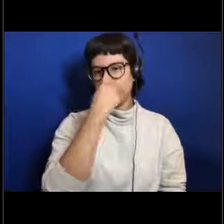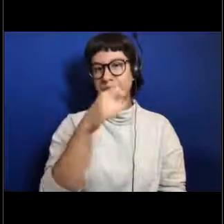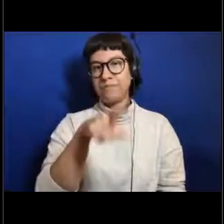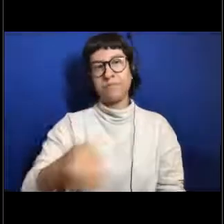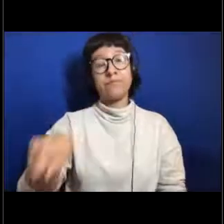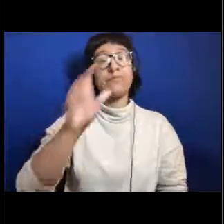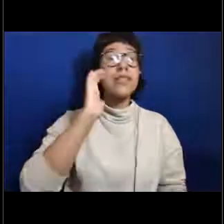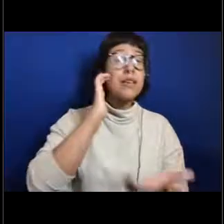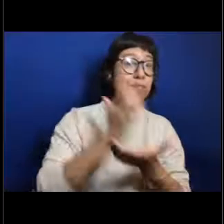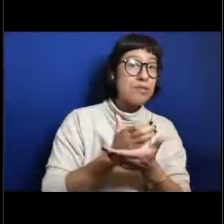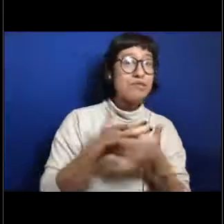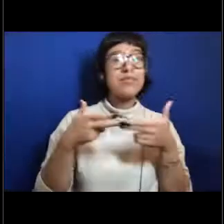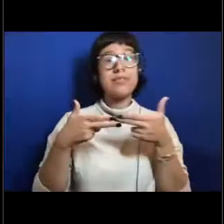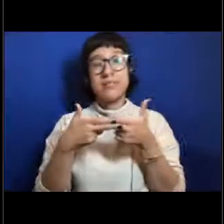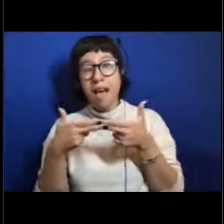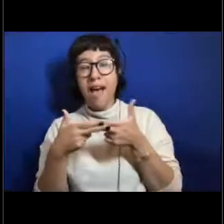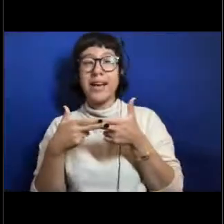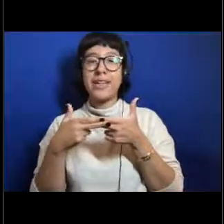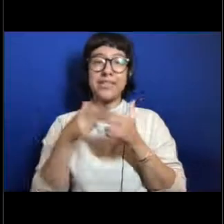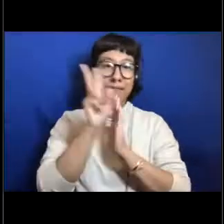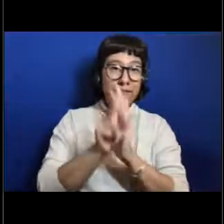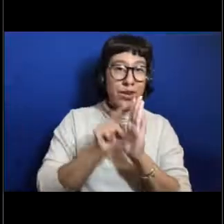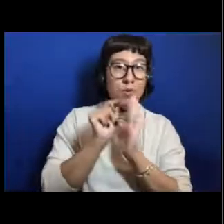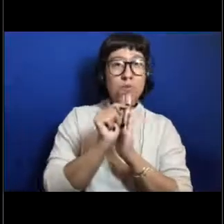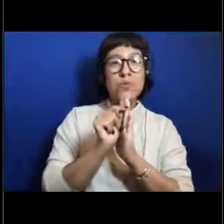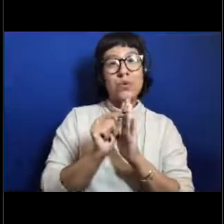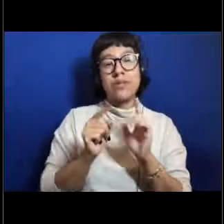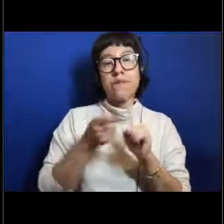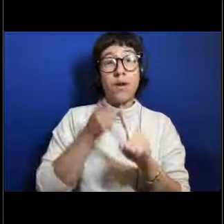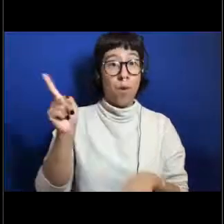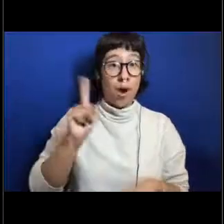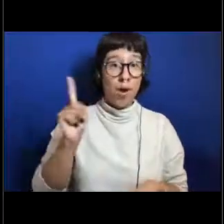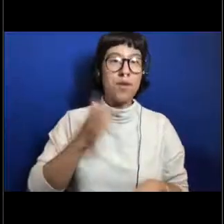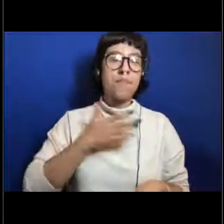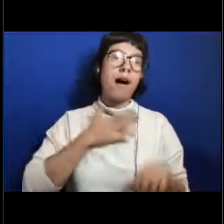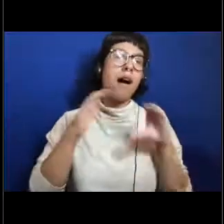and the videos that I'm going to be showing you today come from my office's program